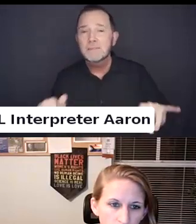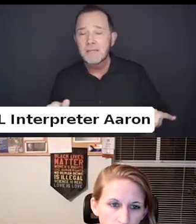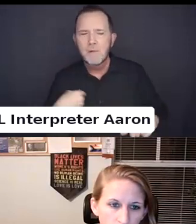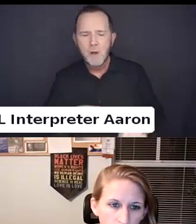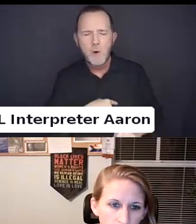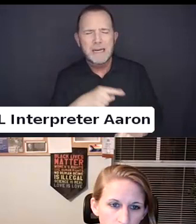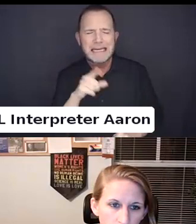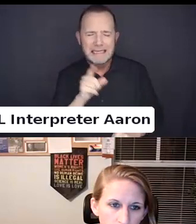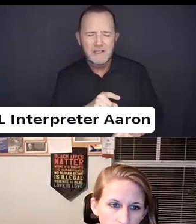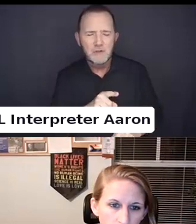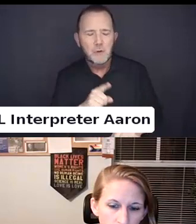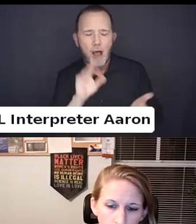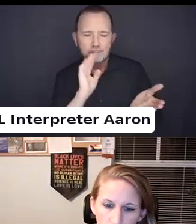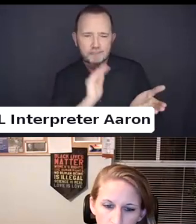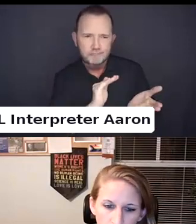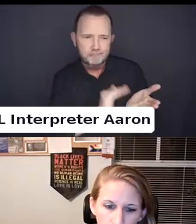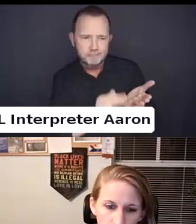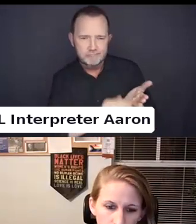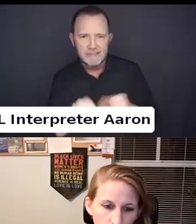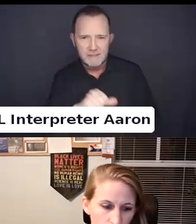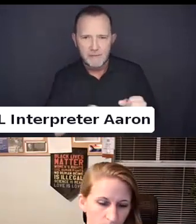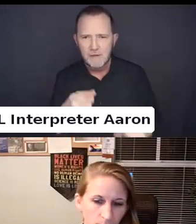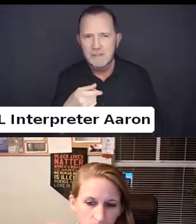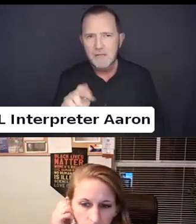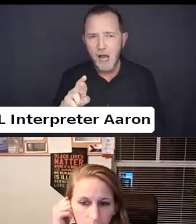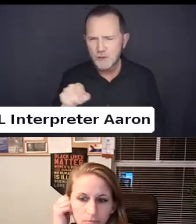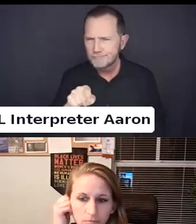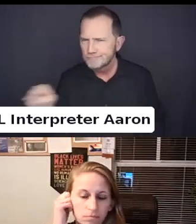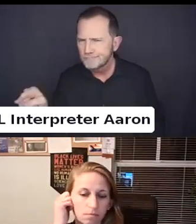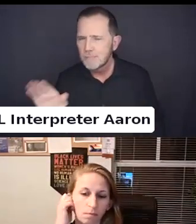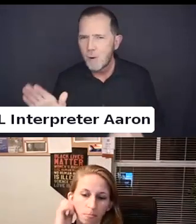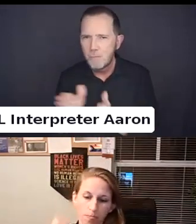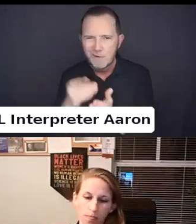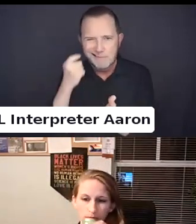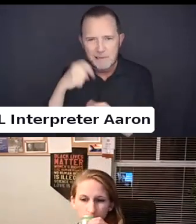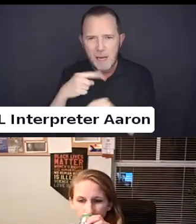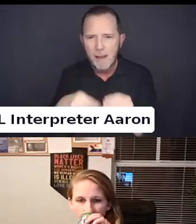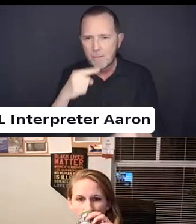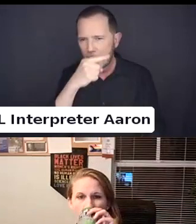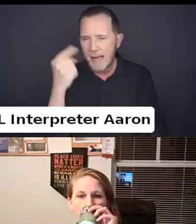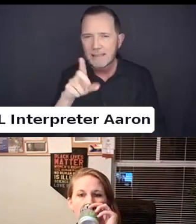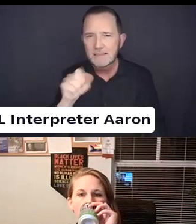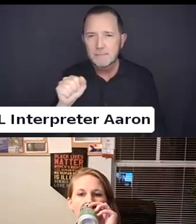In the book that came out. About black disability context. It talks about for example.